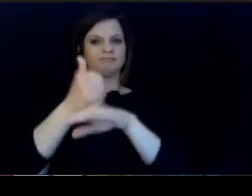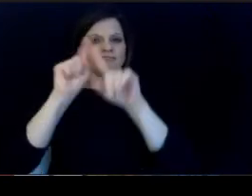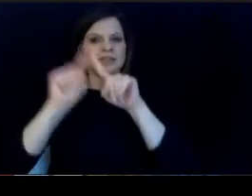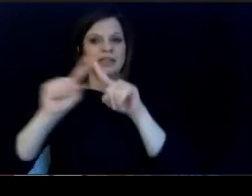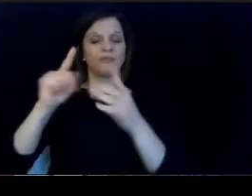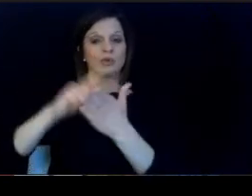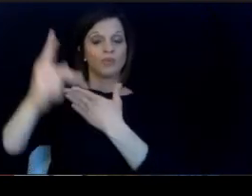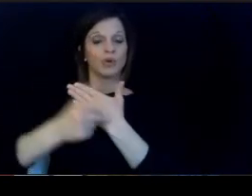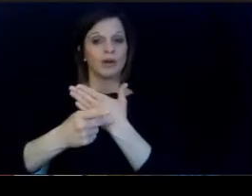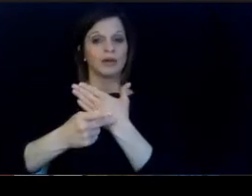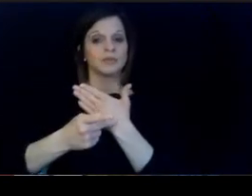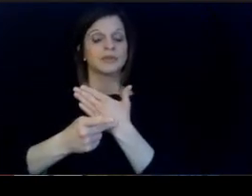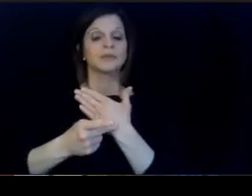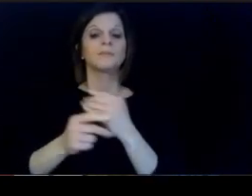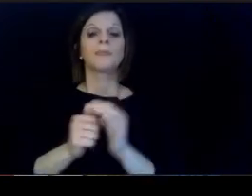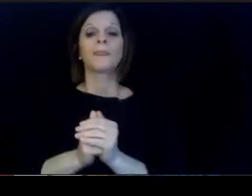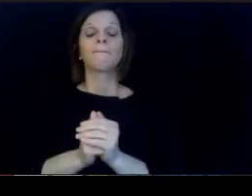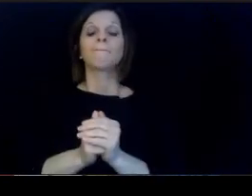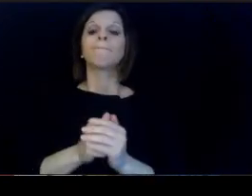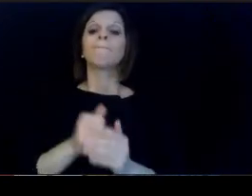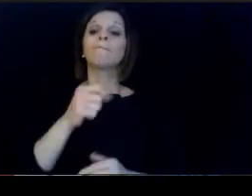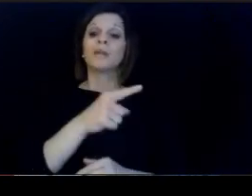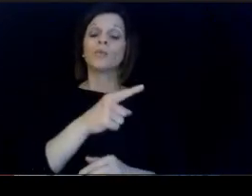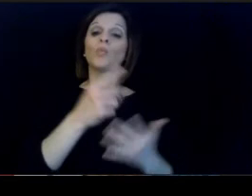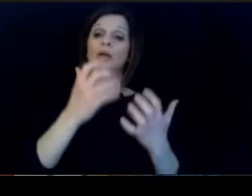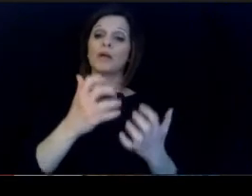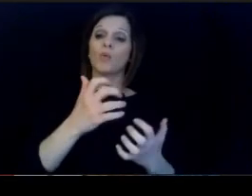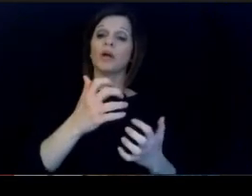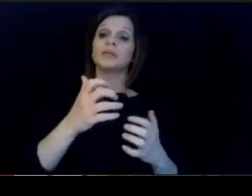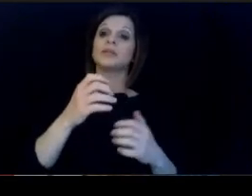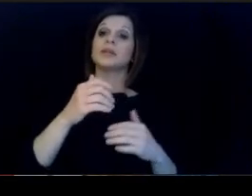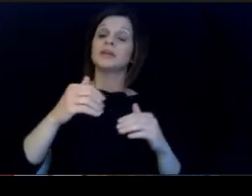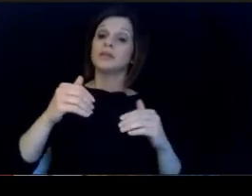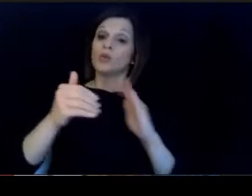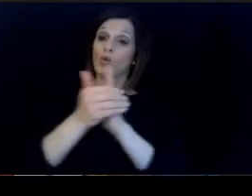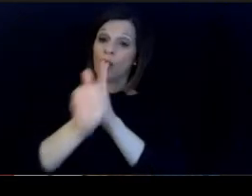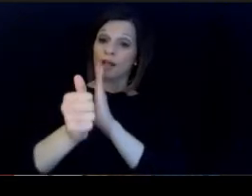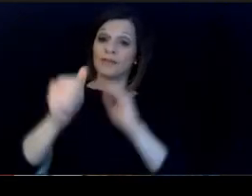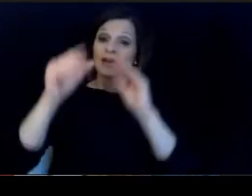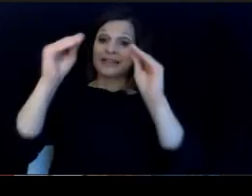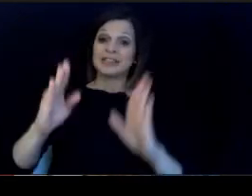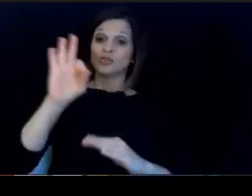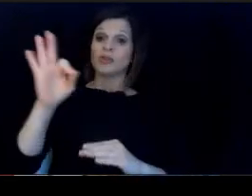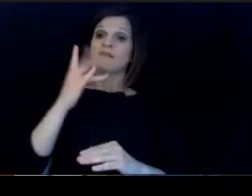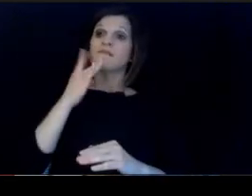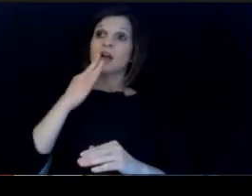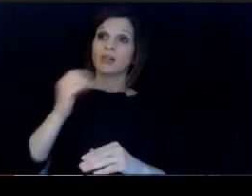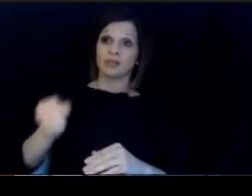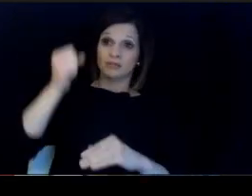These programs have highly qualified teachers of color. and promise. Students is essential and to do.